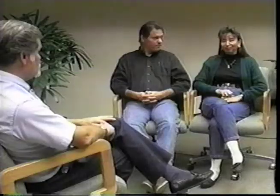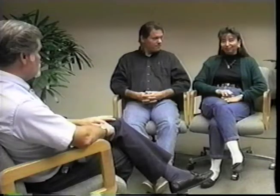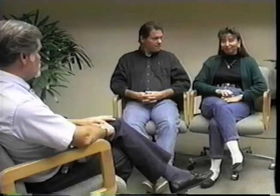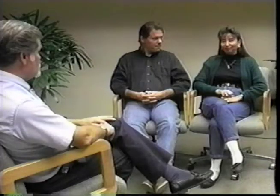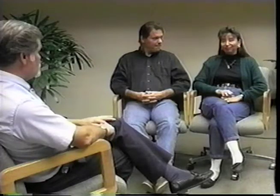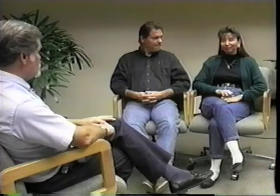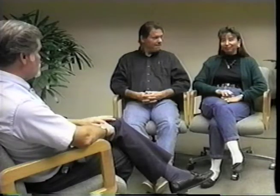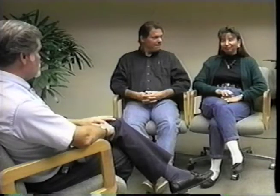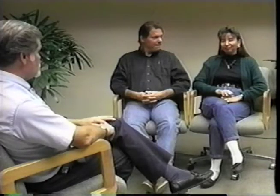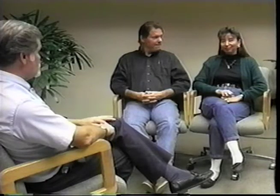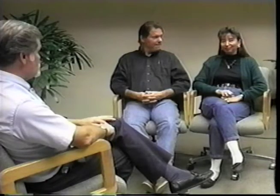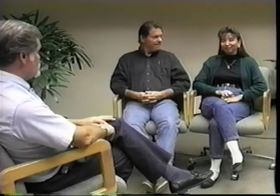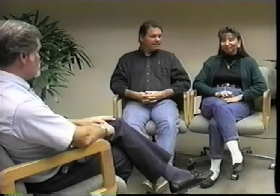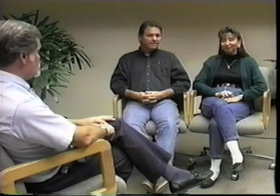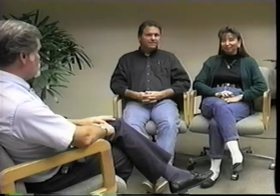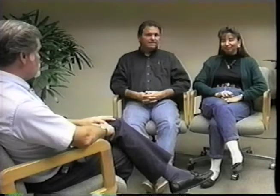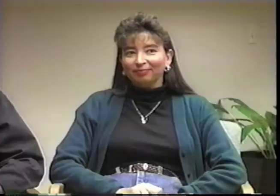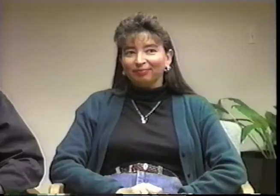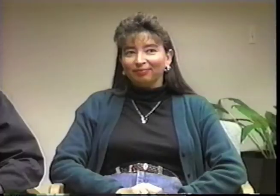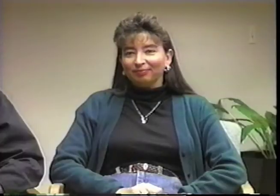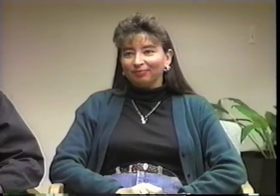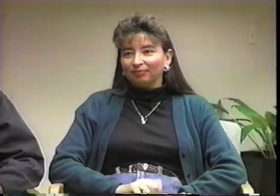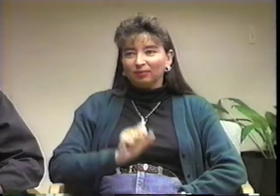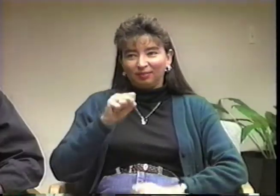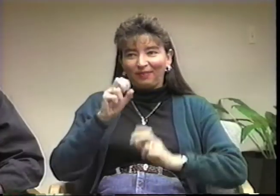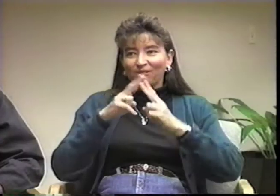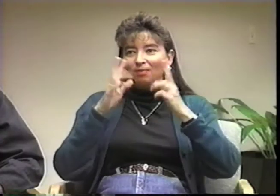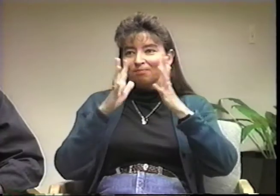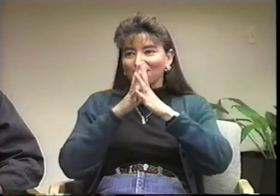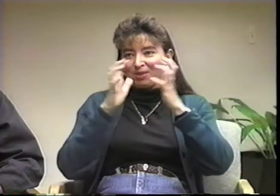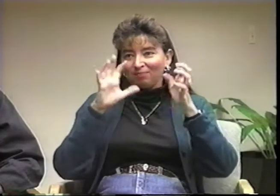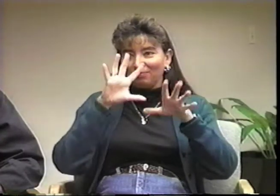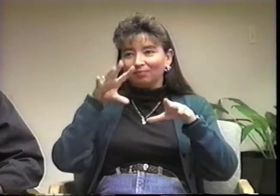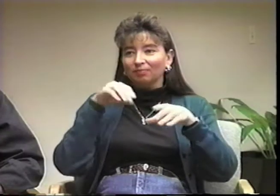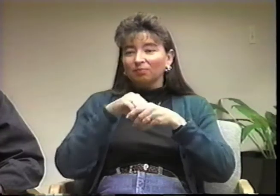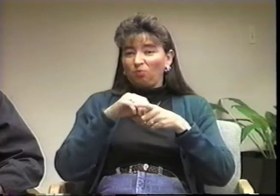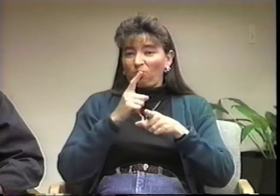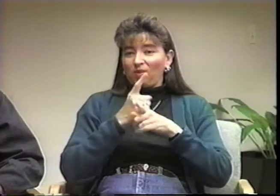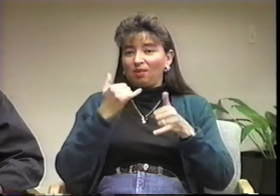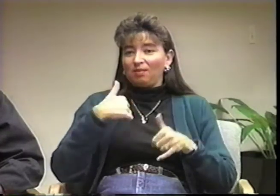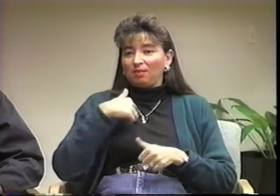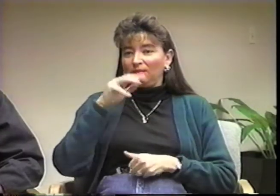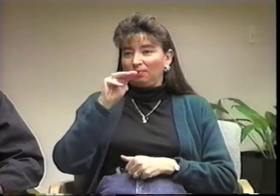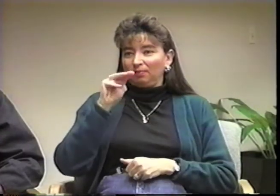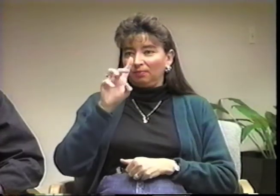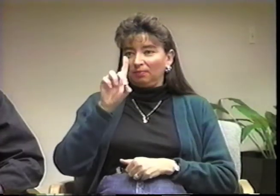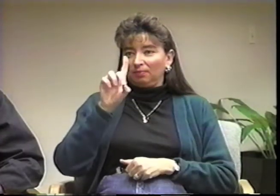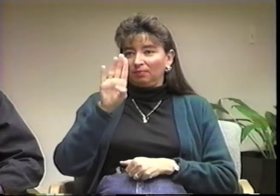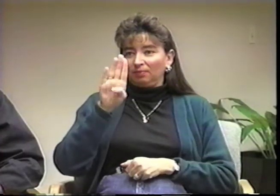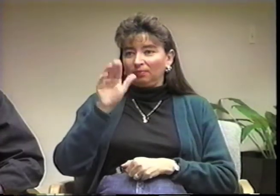Oh yes, I'm very involved with MDBA,